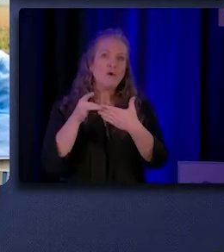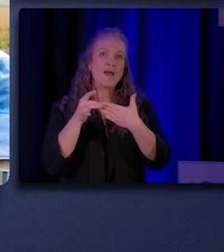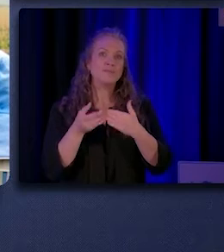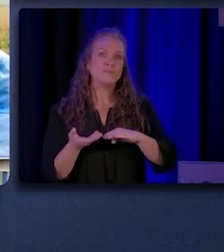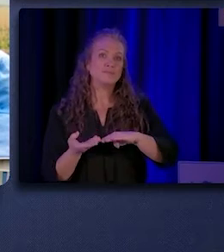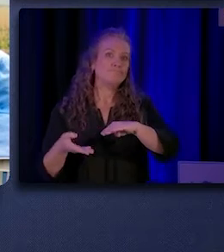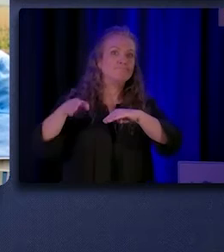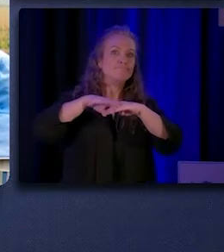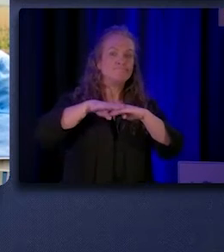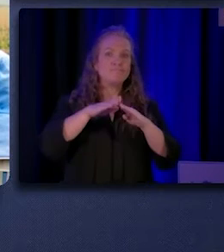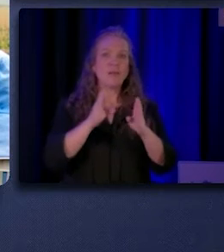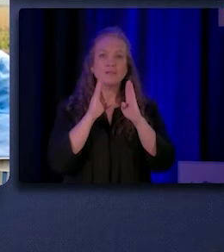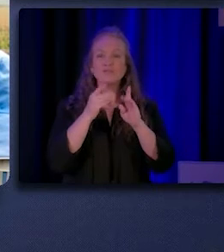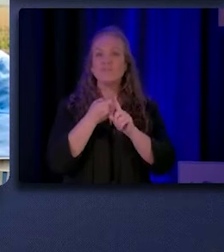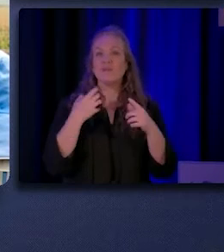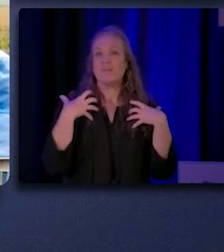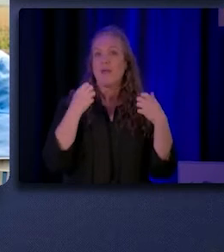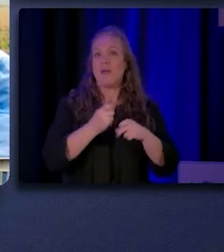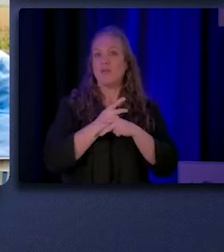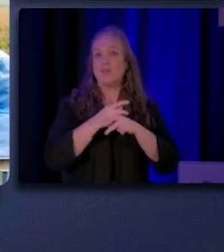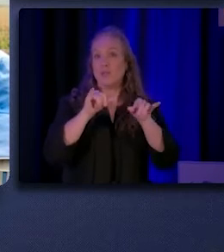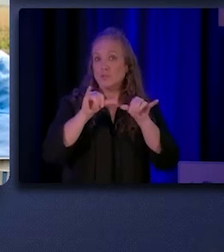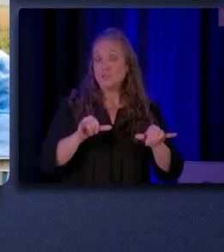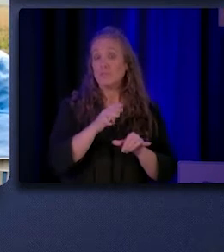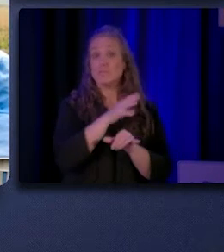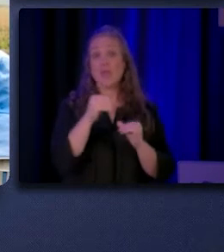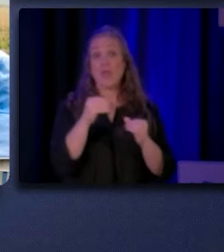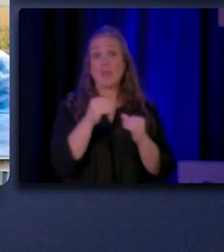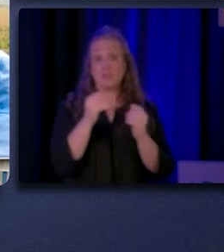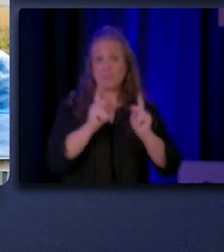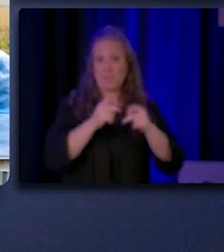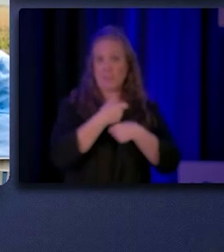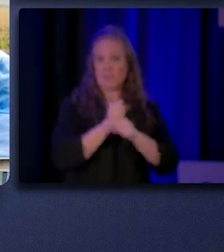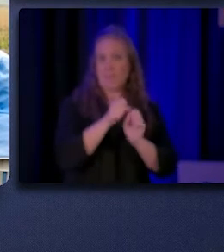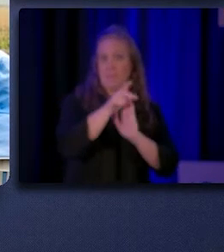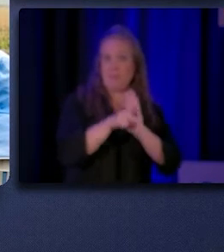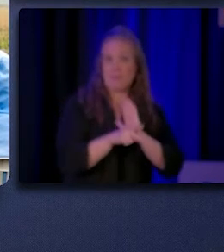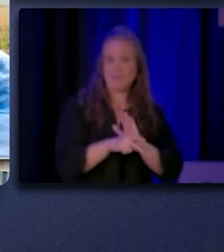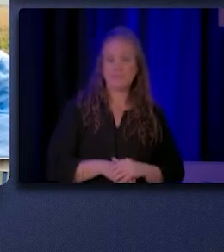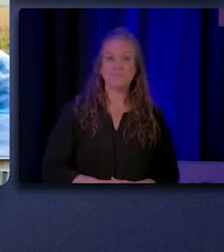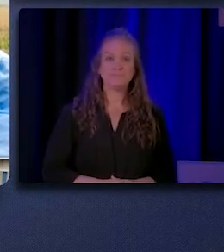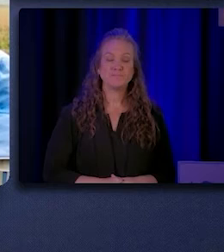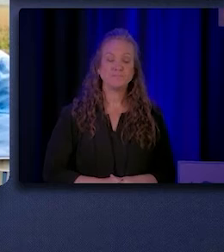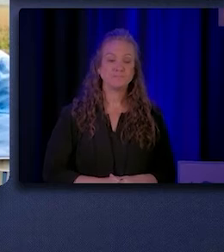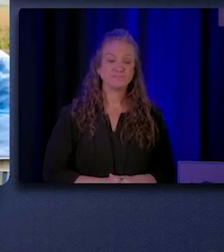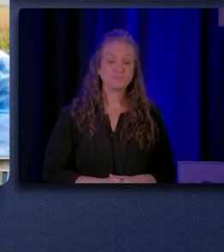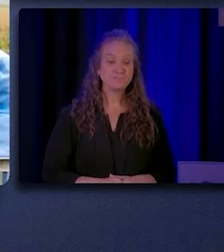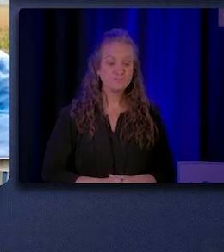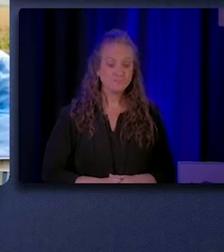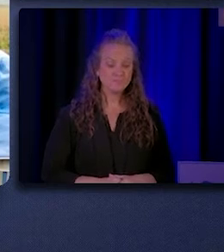by healthcare systems and policy makers in California. First and foremost, as we know,